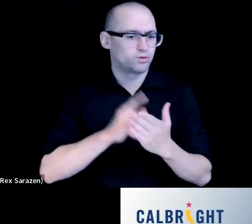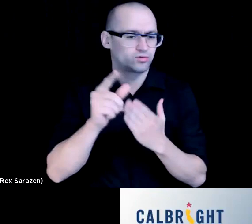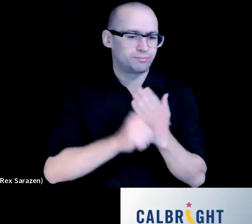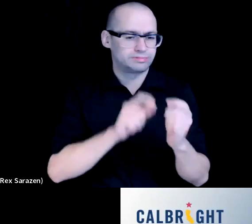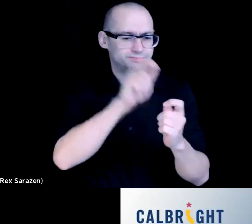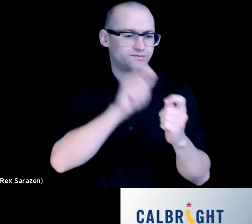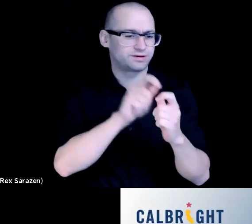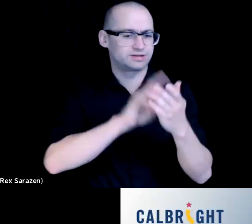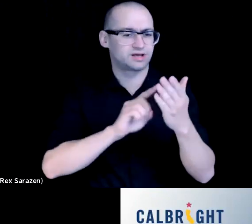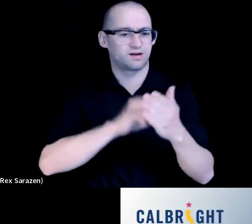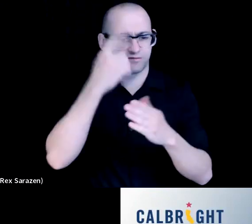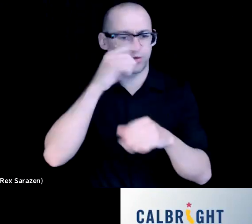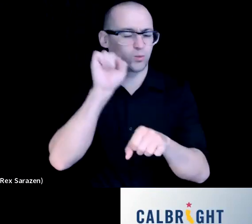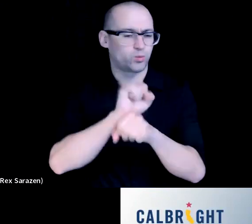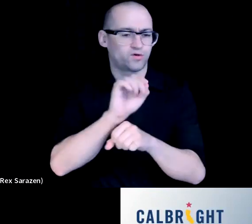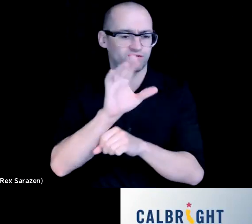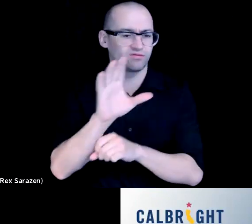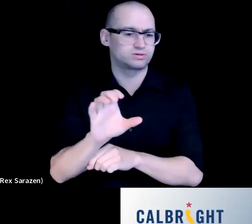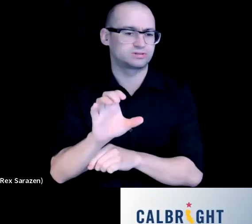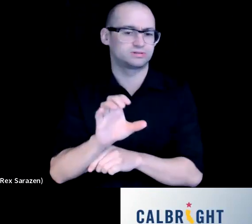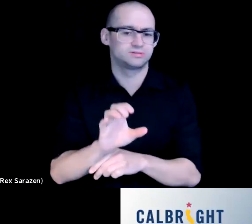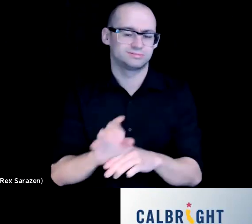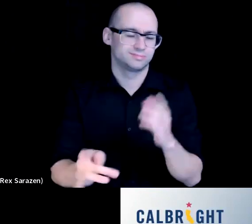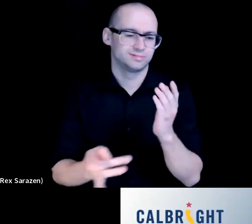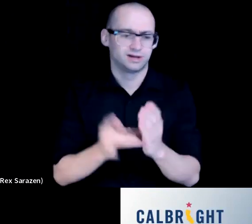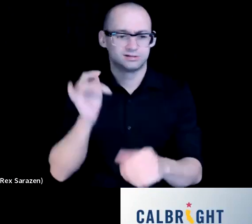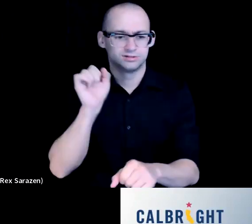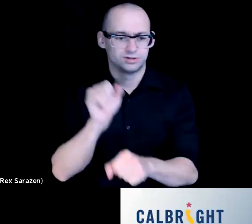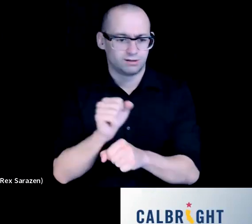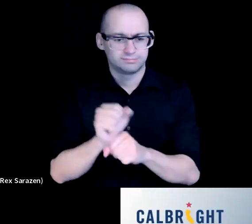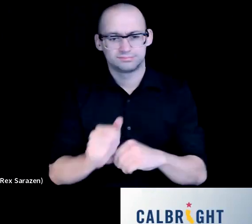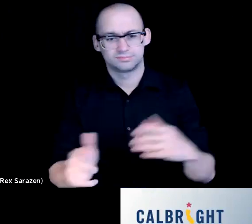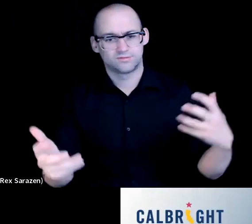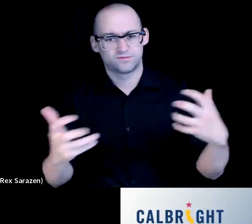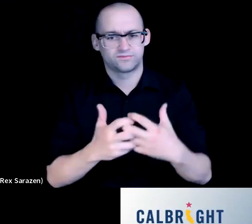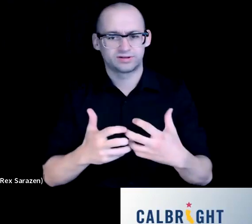for workforce for Internet for text-based jobs. It's just it fits. So in line with everything that we've been talking about.